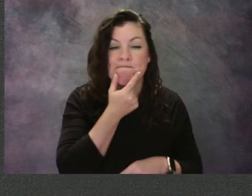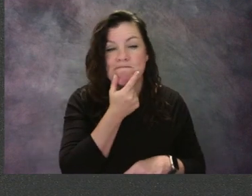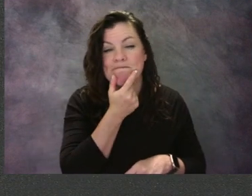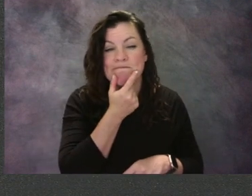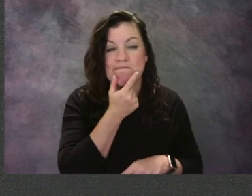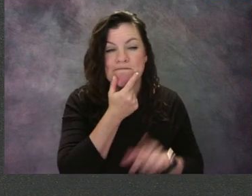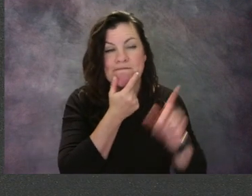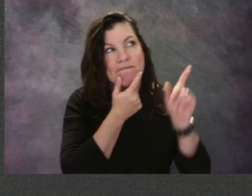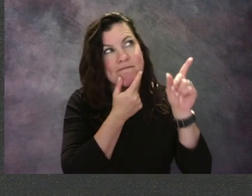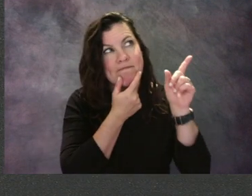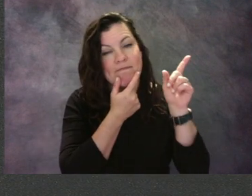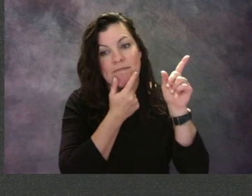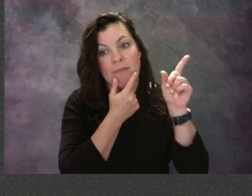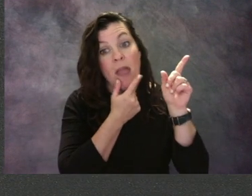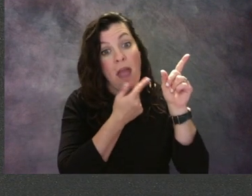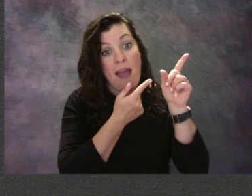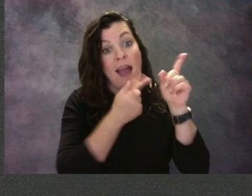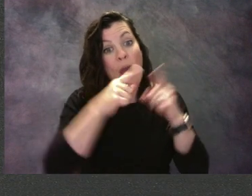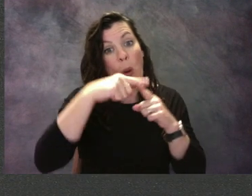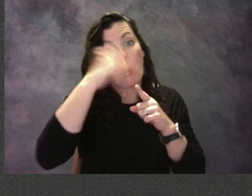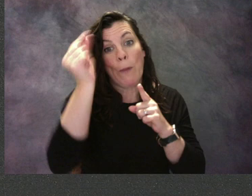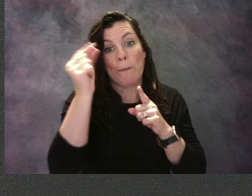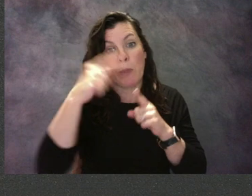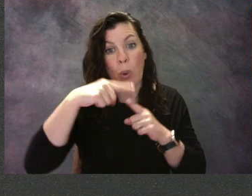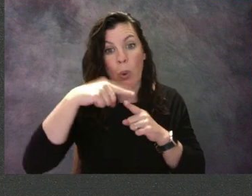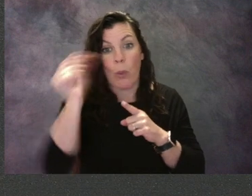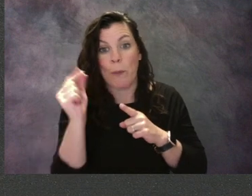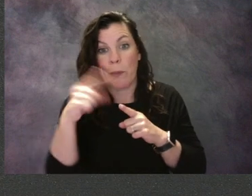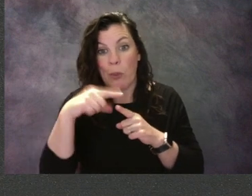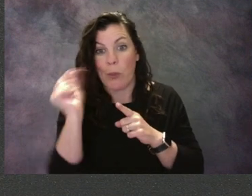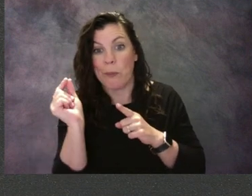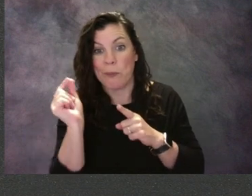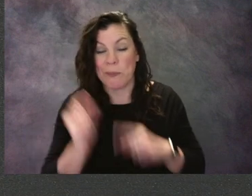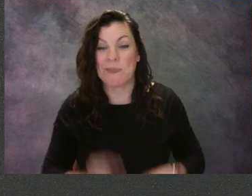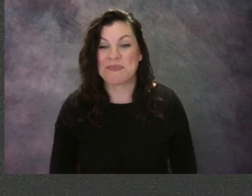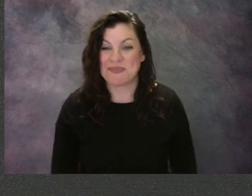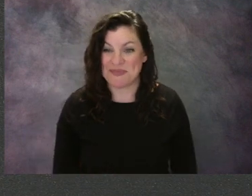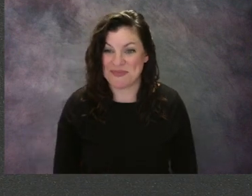You can do curved lines like that.